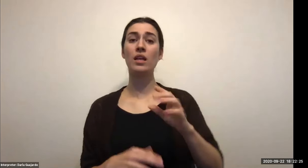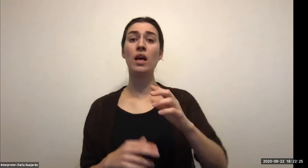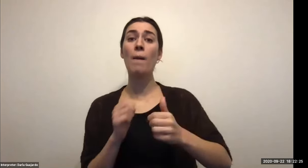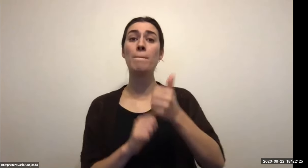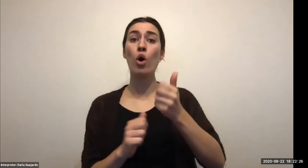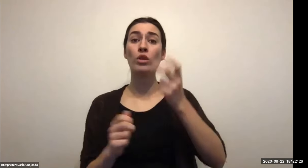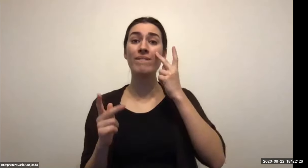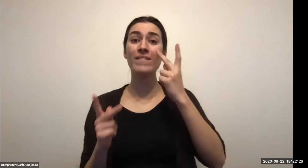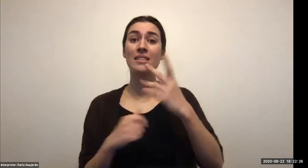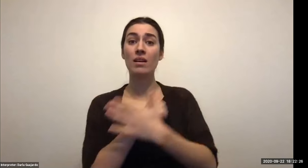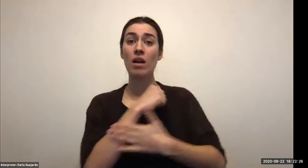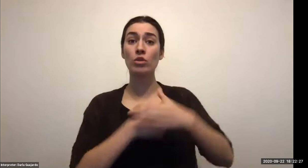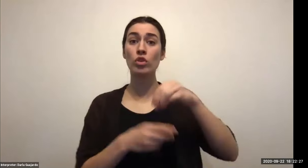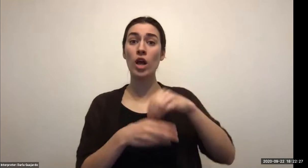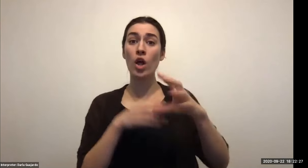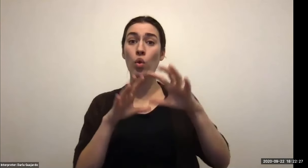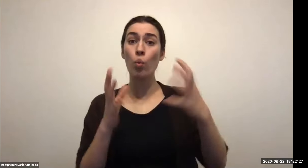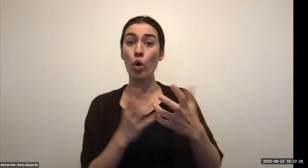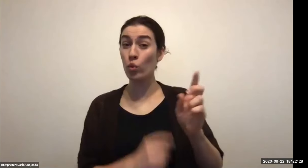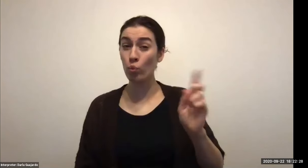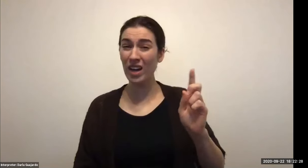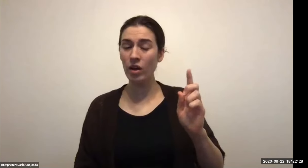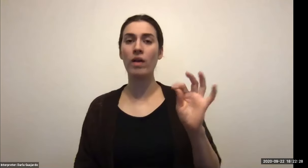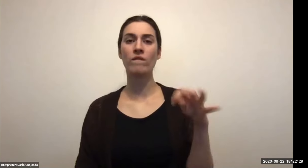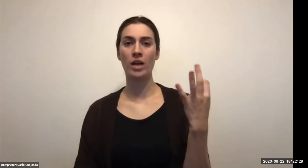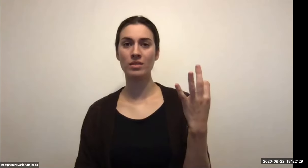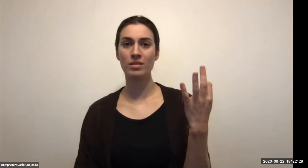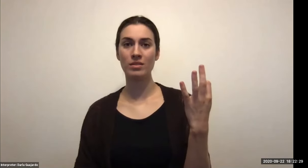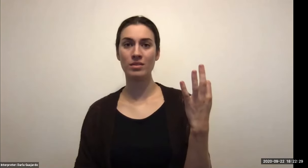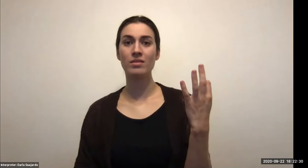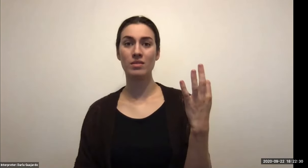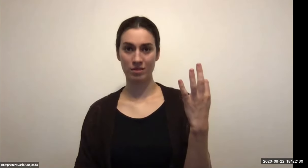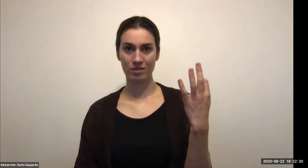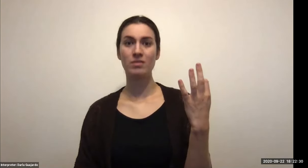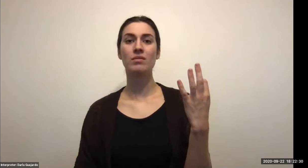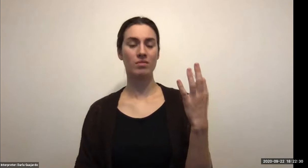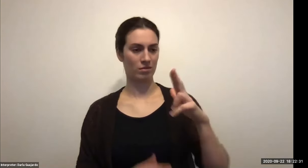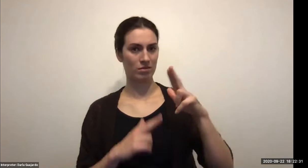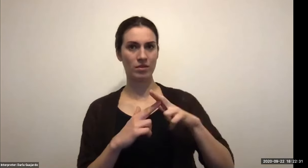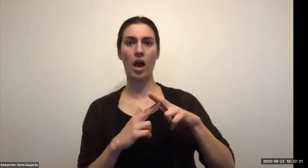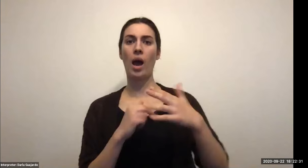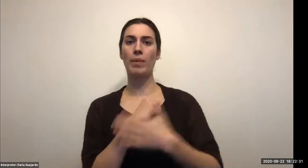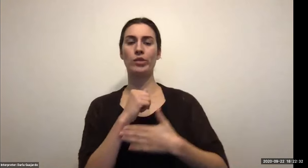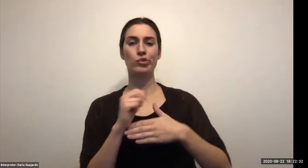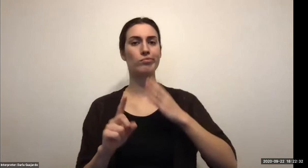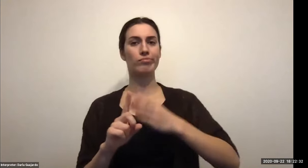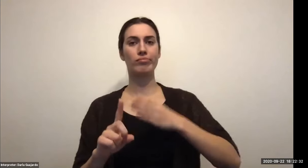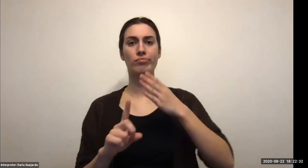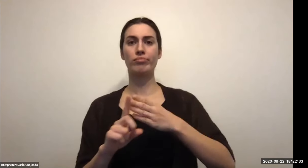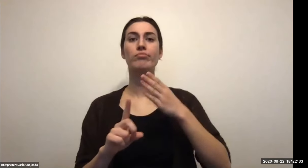Keith Wolling: We all know that travels key and the world continues to travel and continues to grow pre pre Copa people continue to explore